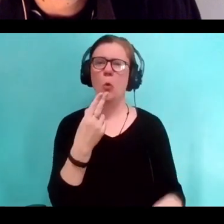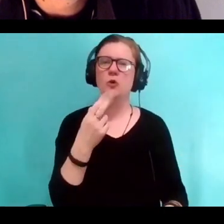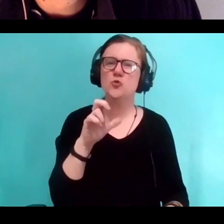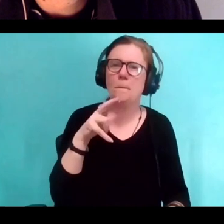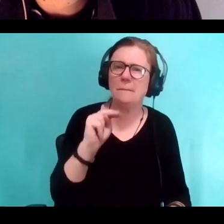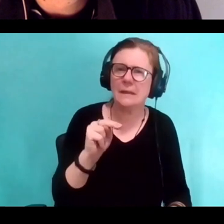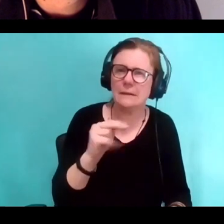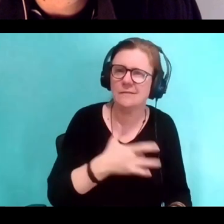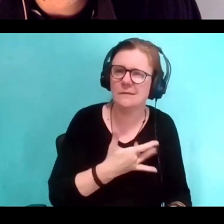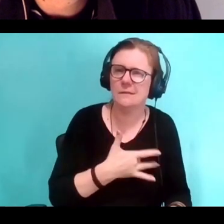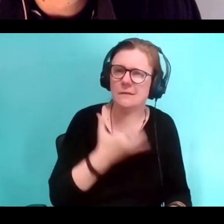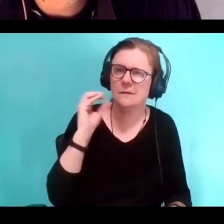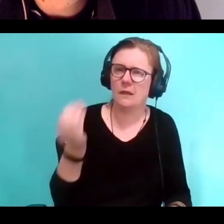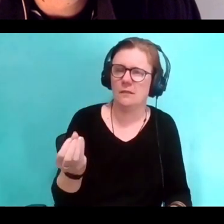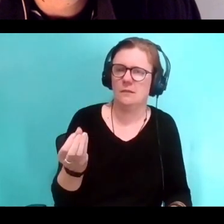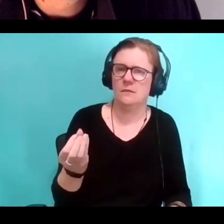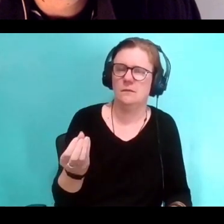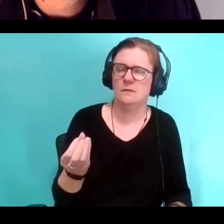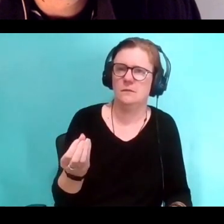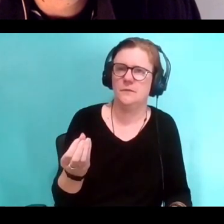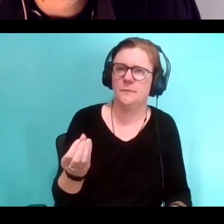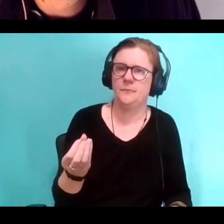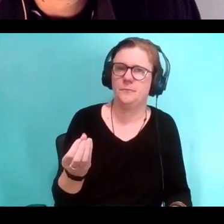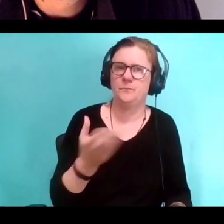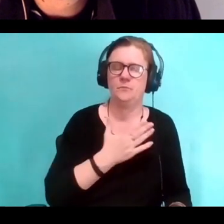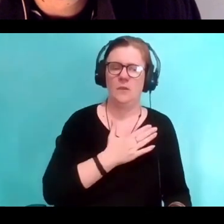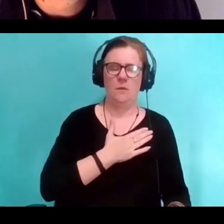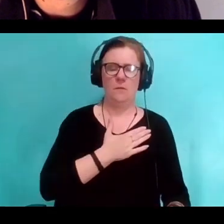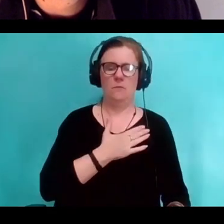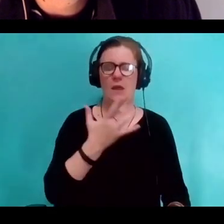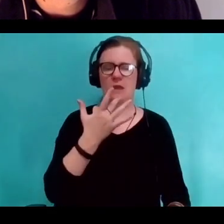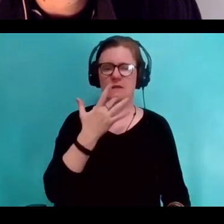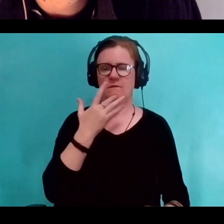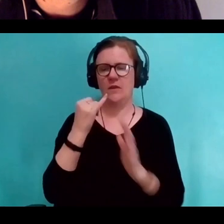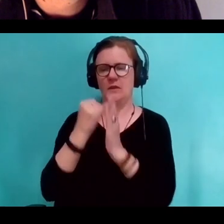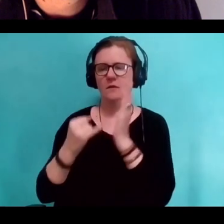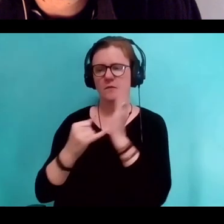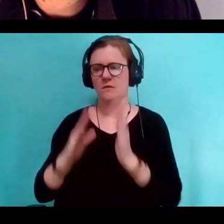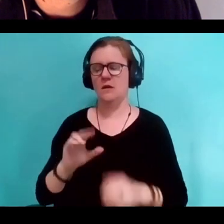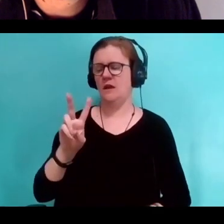I don't know, I, one of my favorite people's artists is Vincent Desiderio.